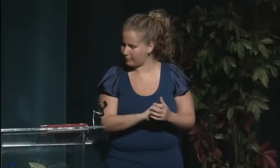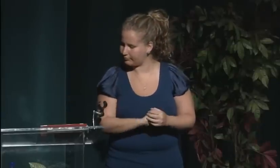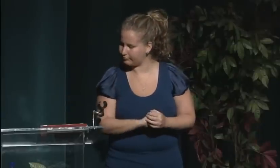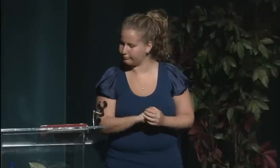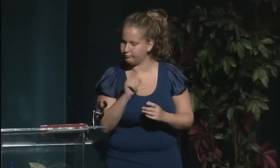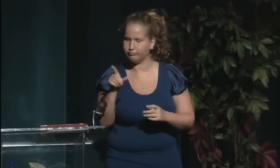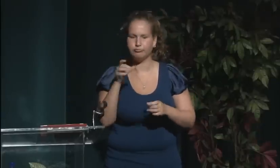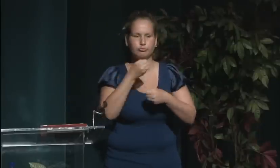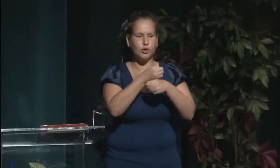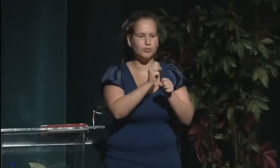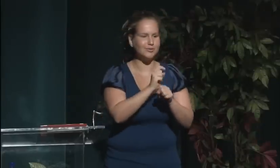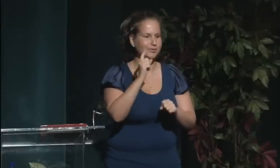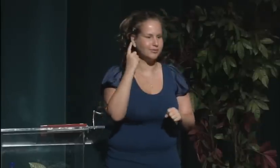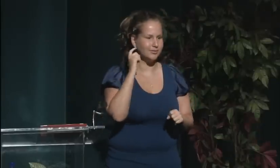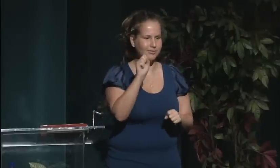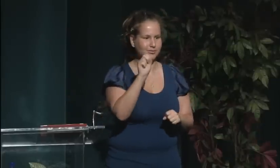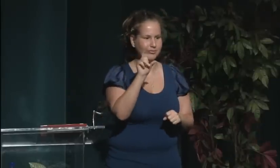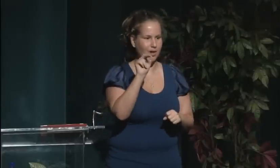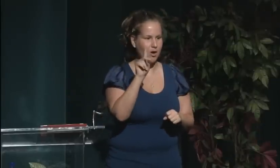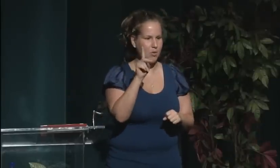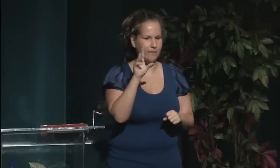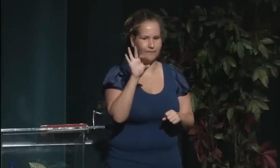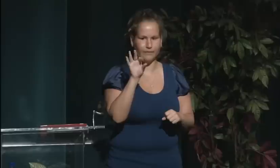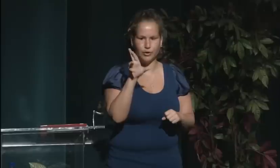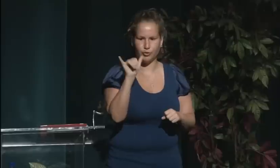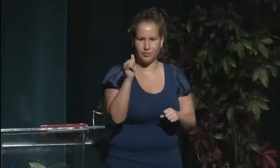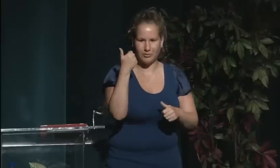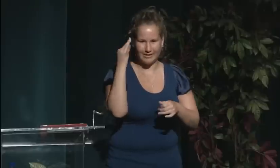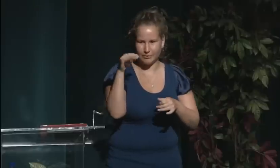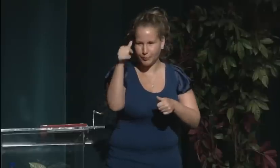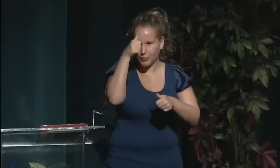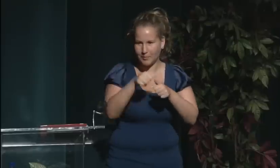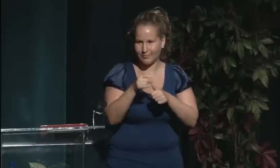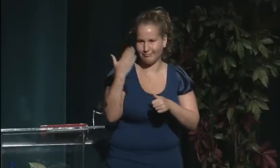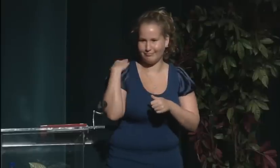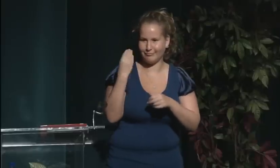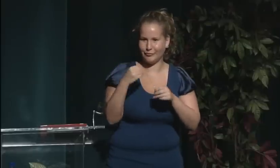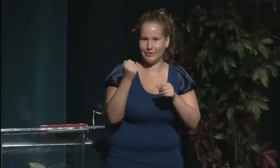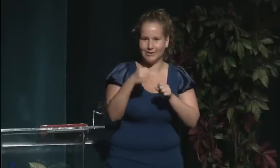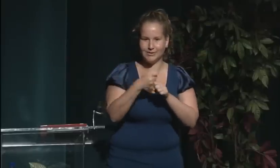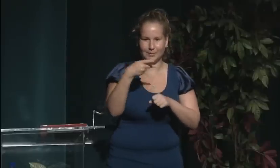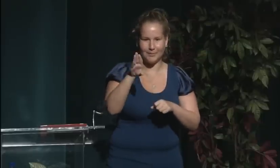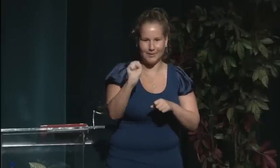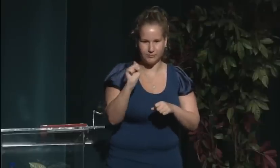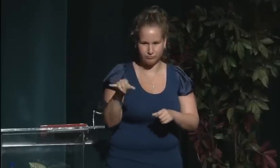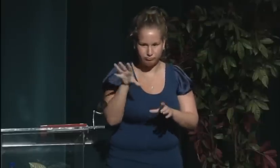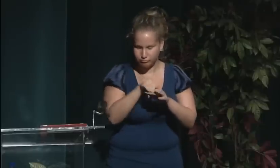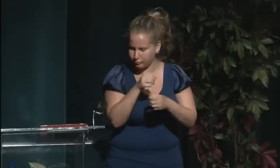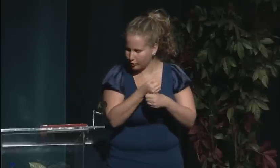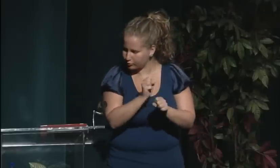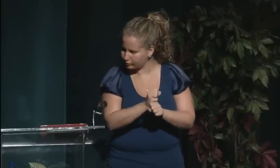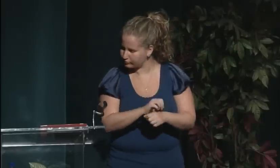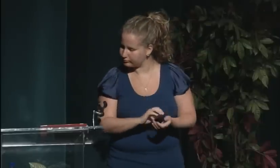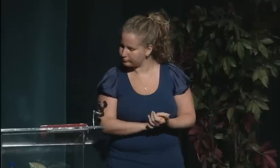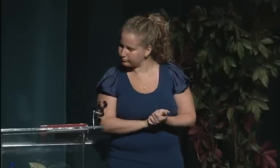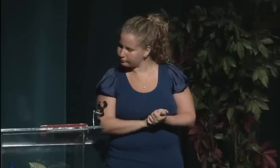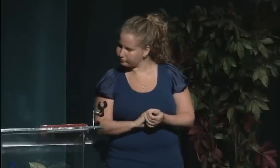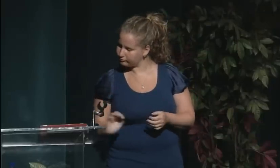She was involved in Deaf Way I and Deaf Way II,